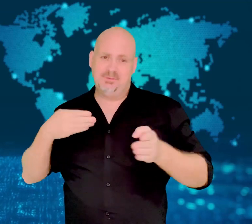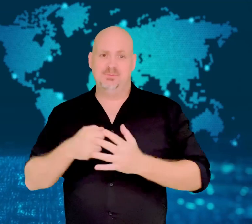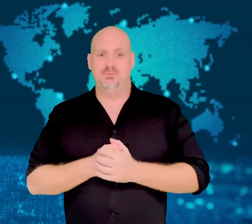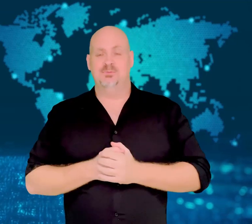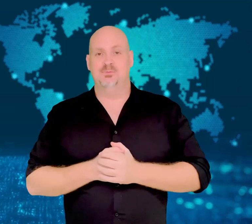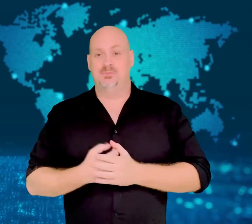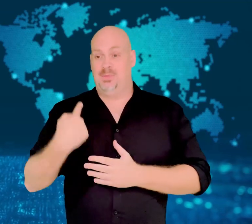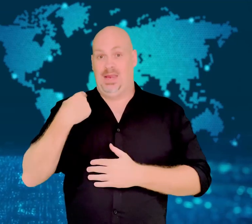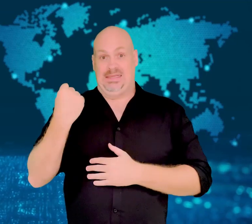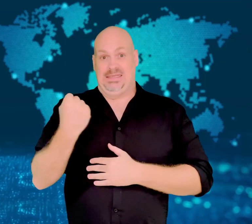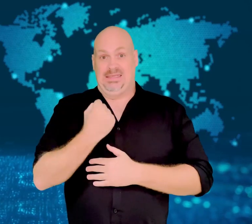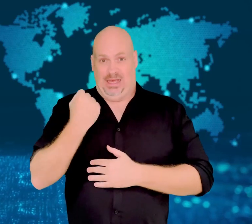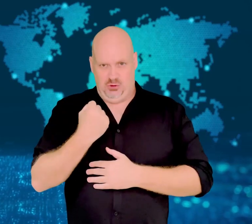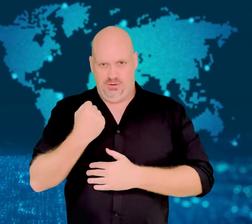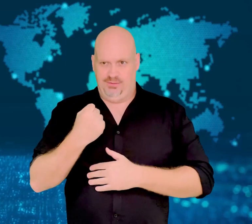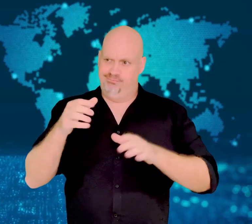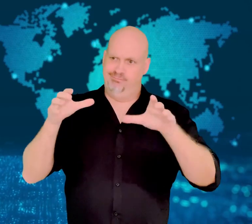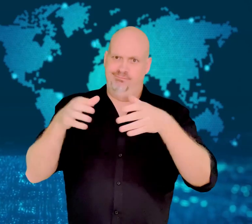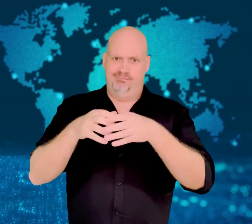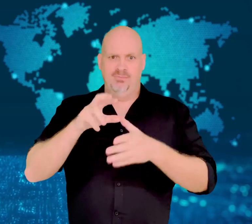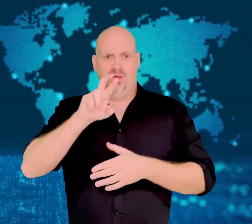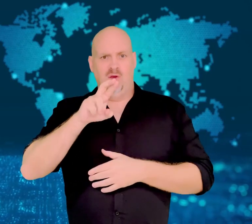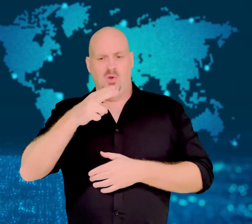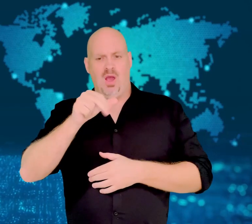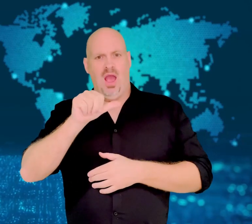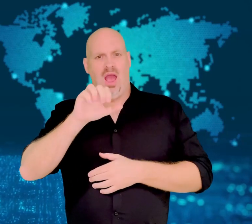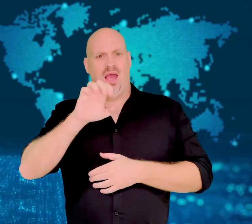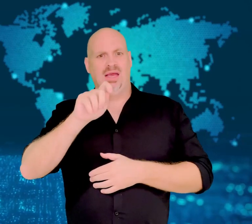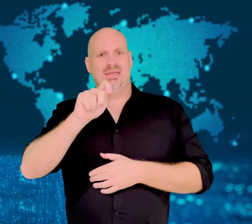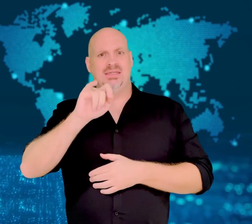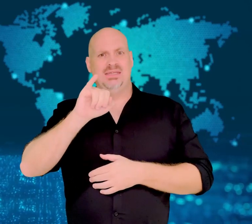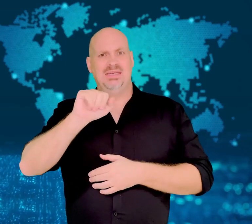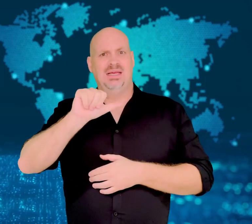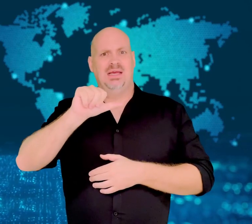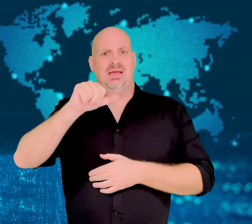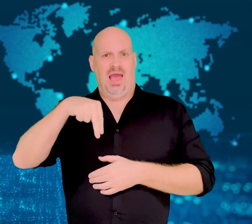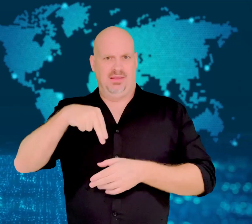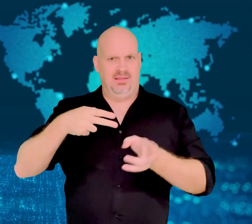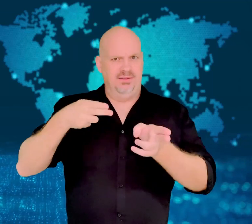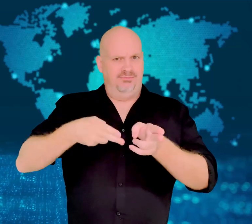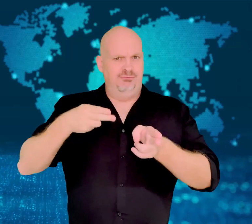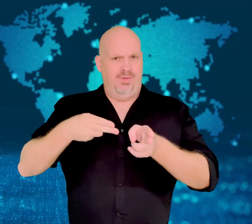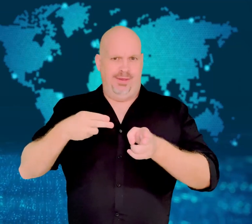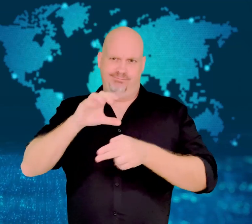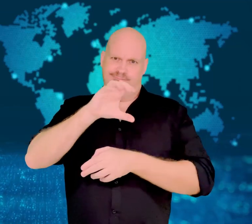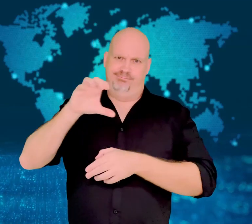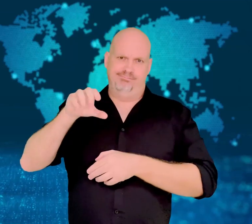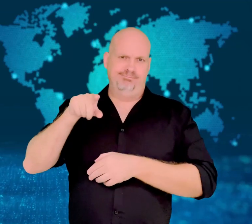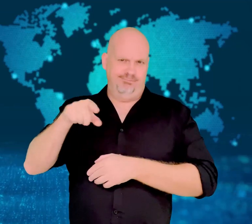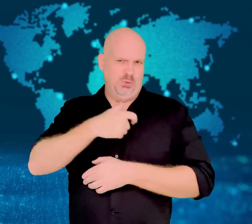On Saturday, Rhaetian Railway, a Swiss railway company, broke a new record